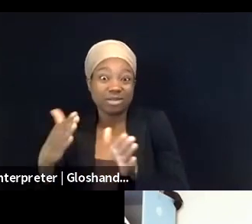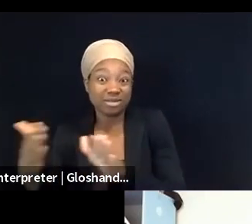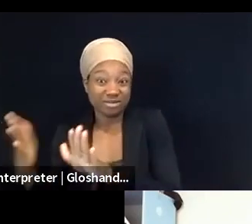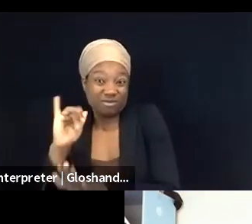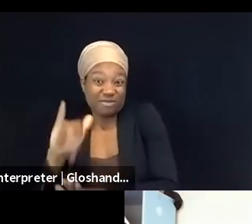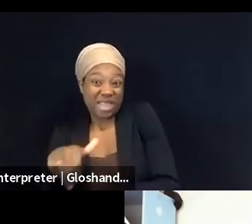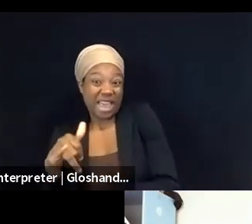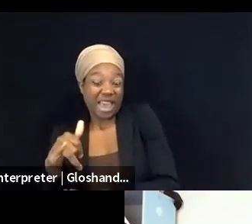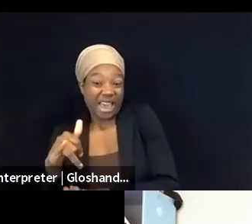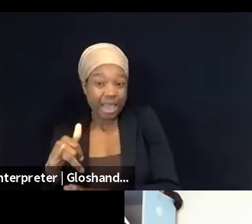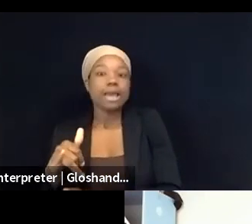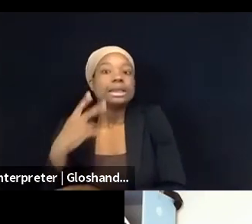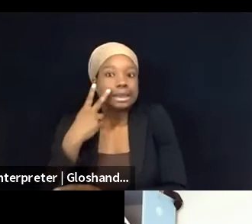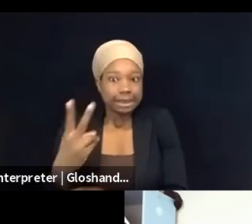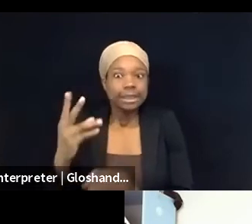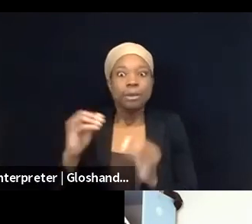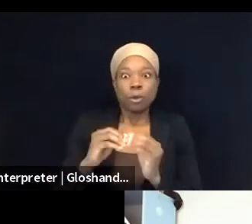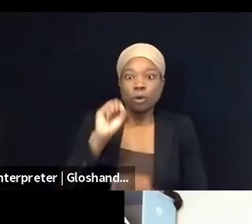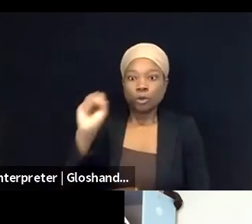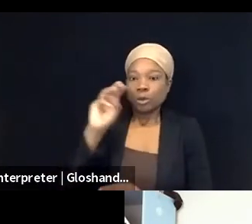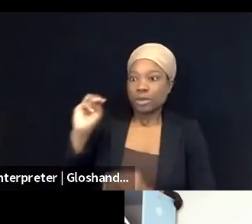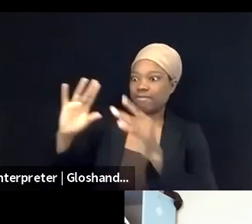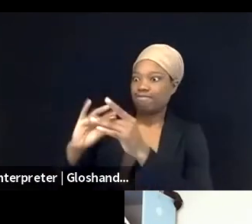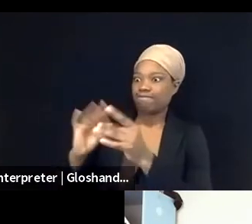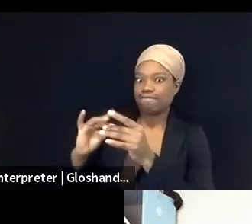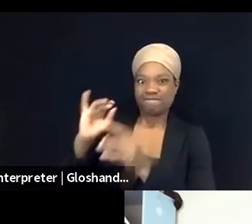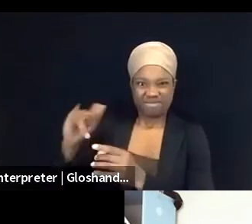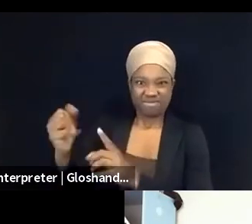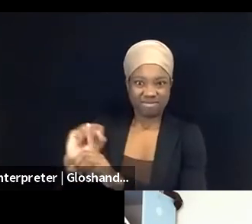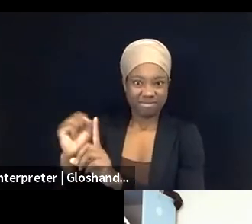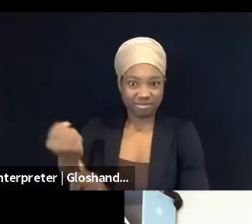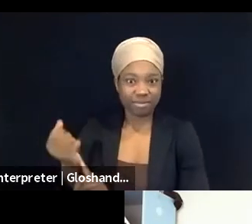you see the increased repression of efforts to go beyond,